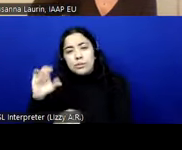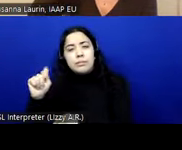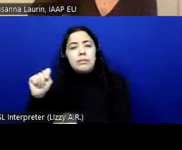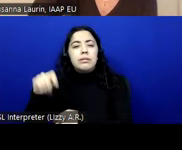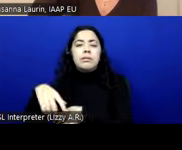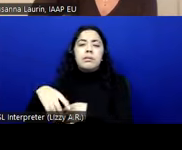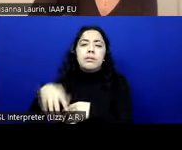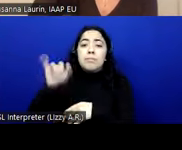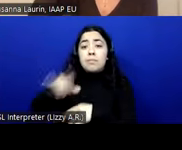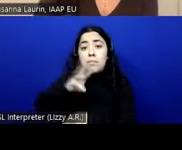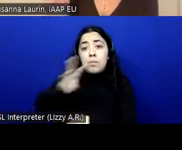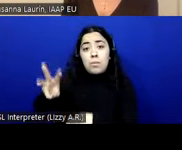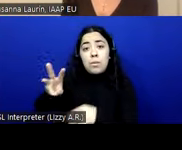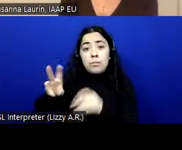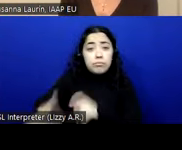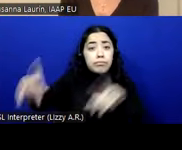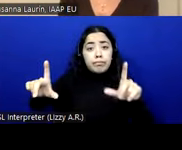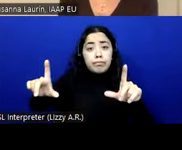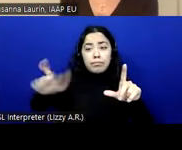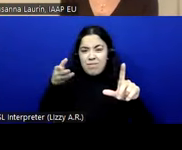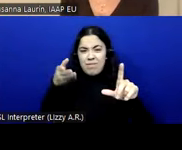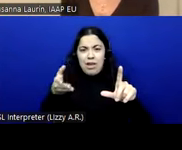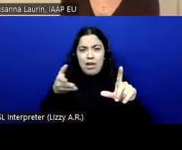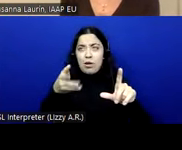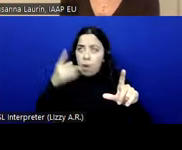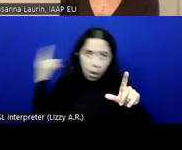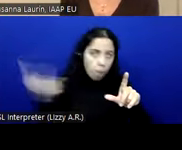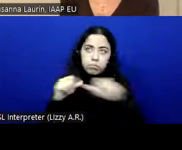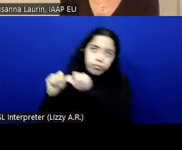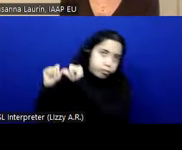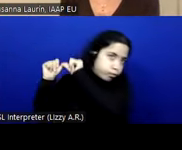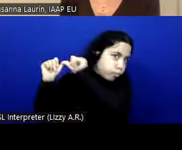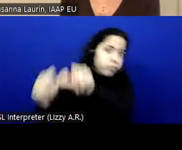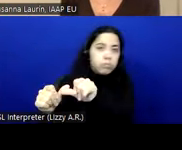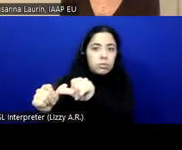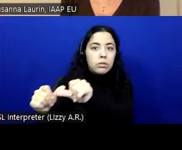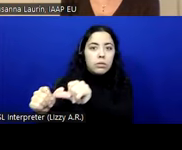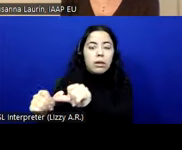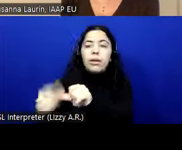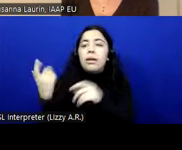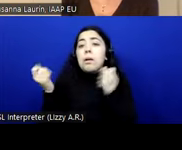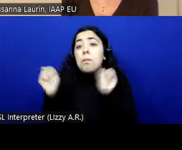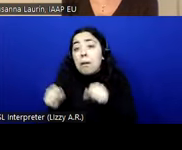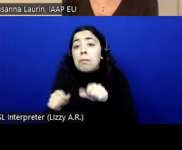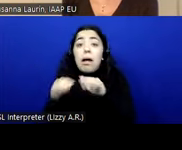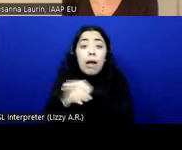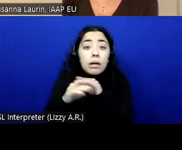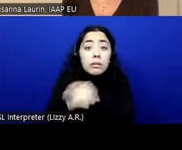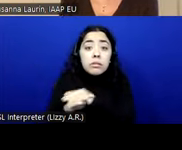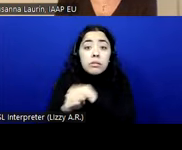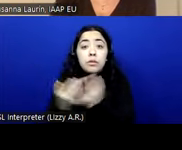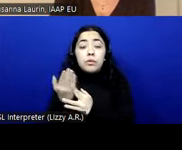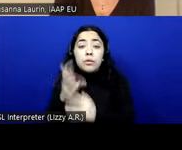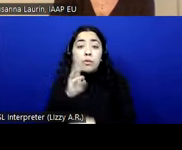which means it is there always. It's always there. It can be accessed by the web browser, by assisted